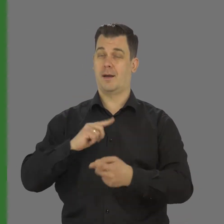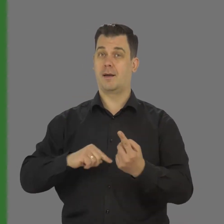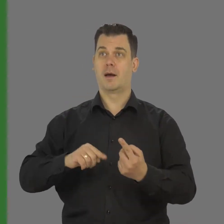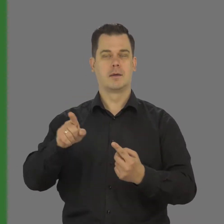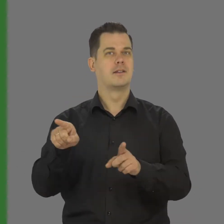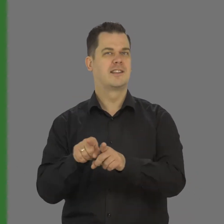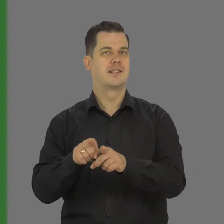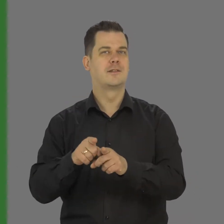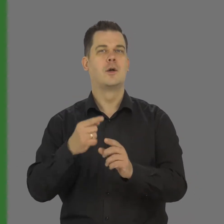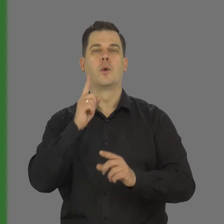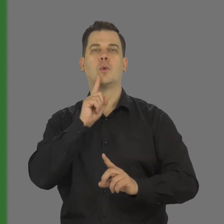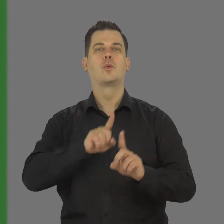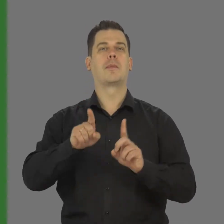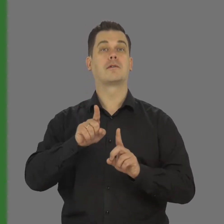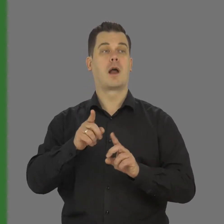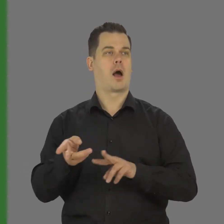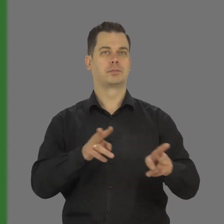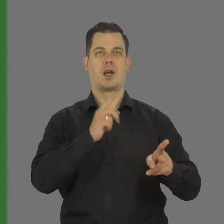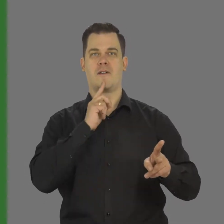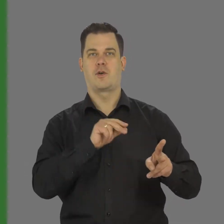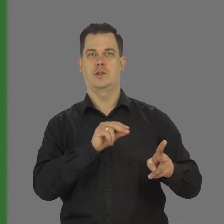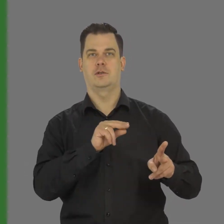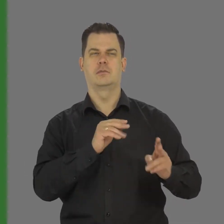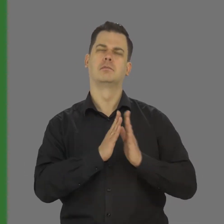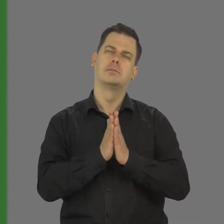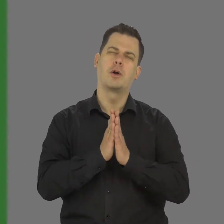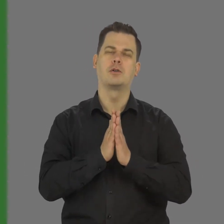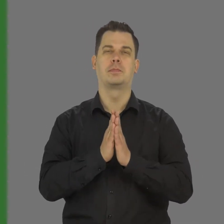which also appears with audio translations, i.e. a request for materials.